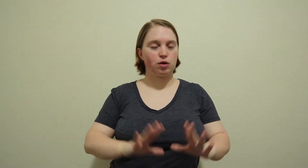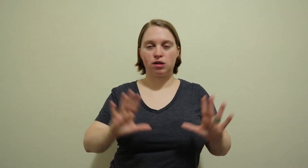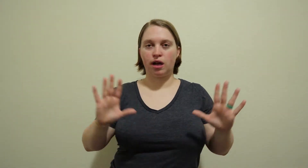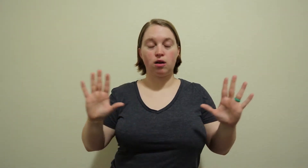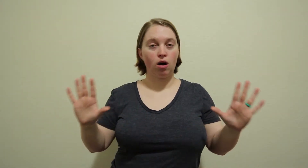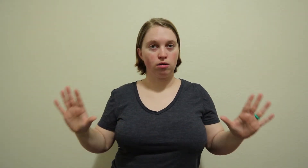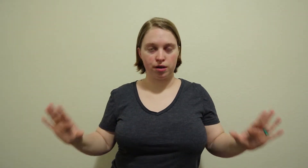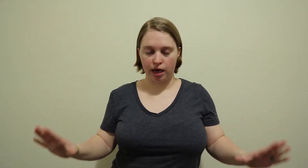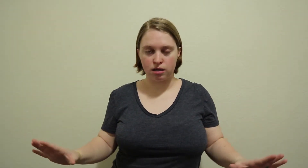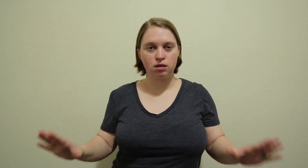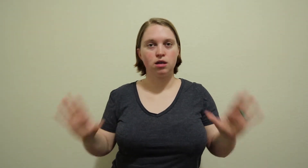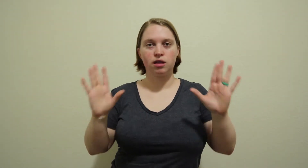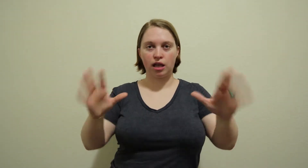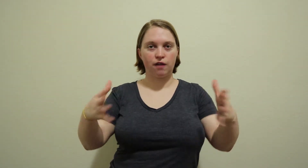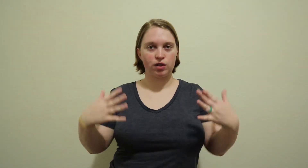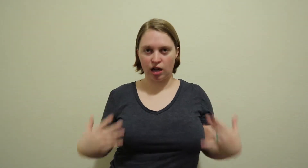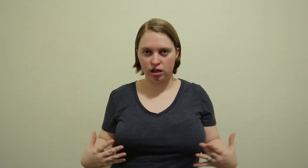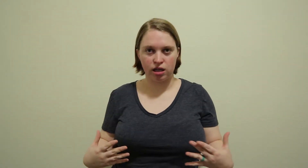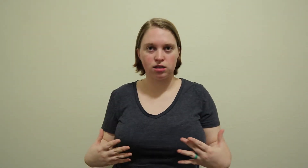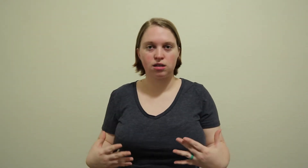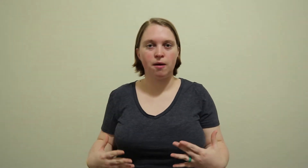were like oh, okay, thank you for telling us